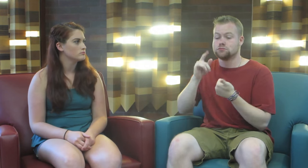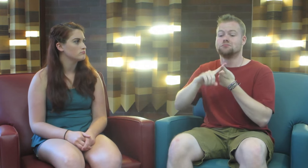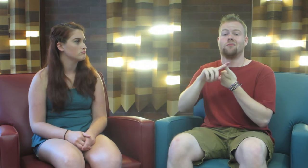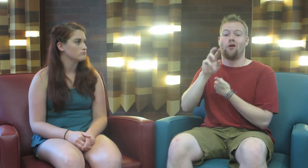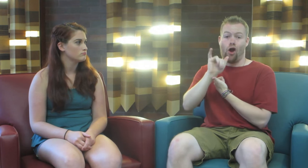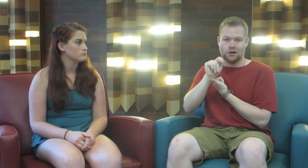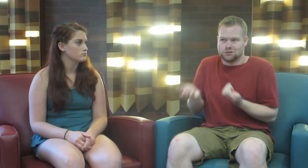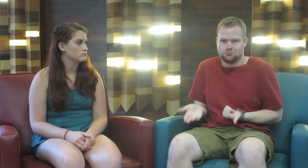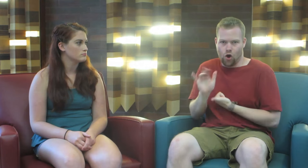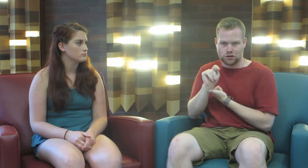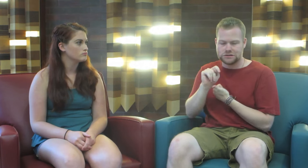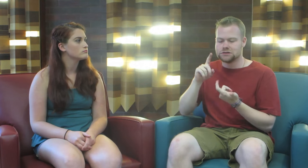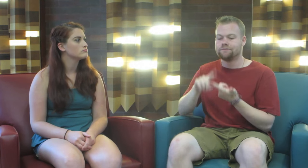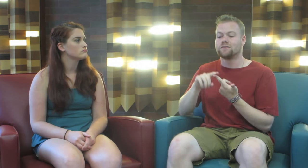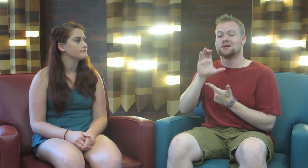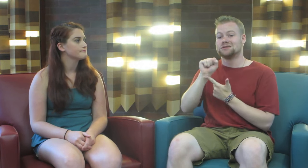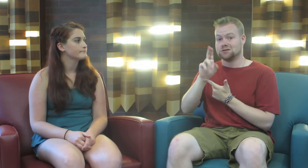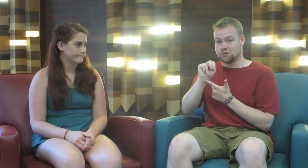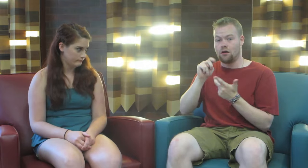RIT (Rochester Institute of Technology), CSUN (California State University, Northridge),